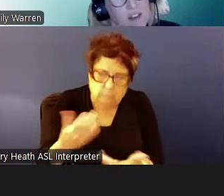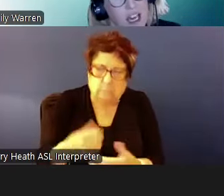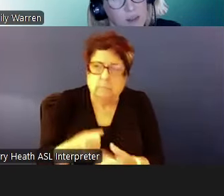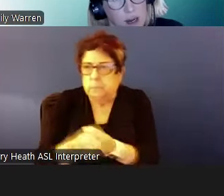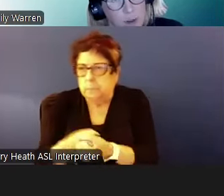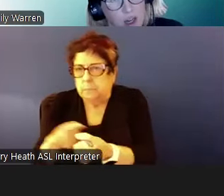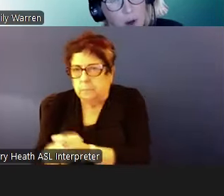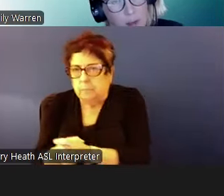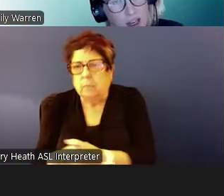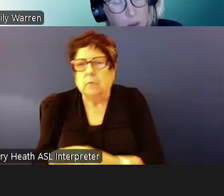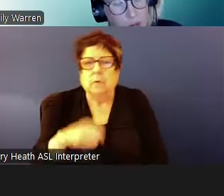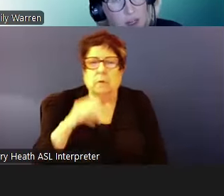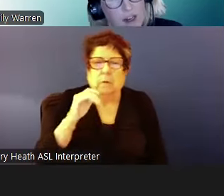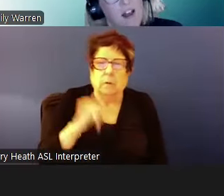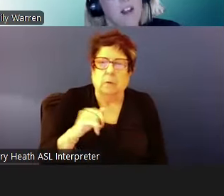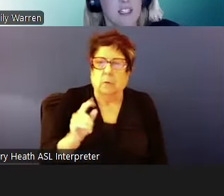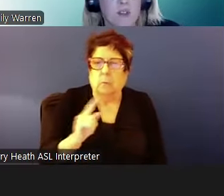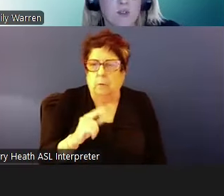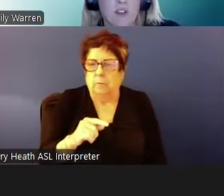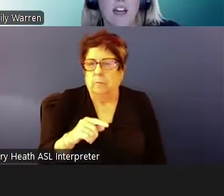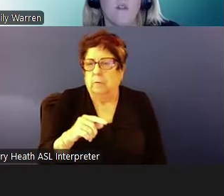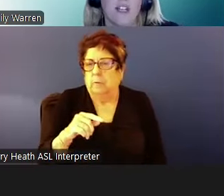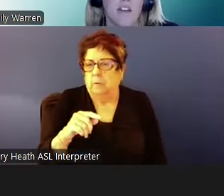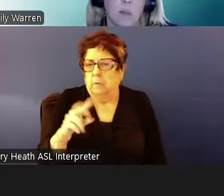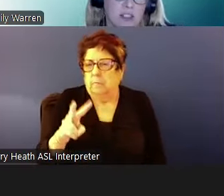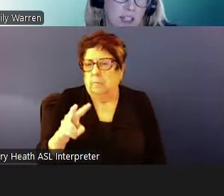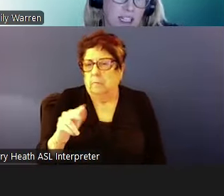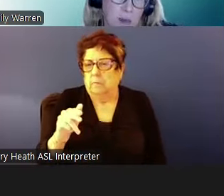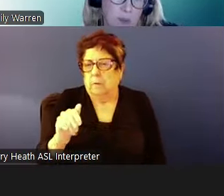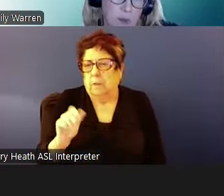the case management component, that is when it is helpful to have a built-in case management